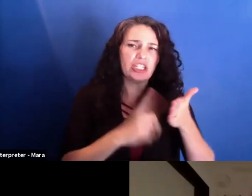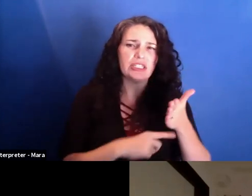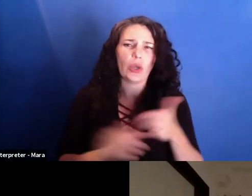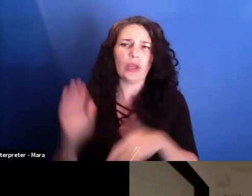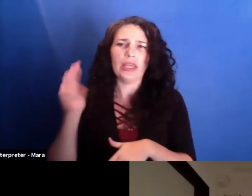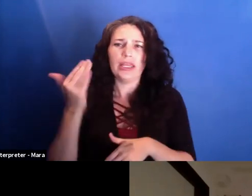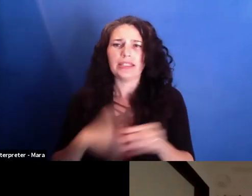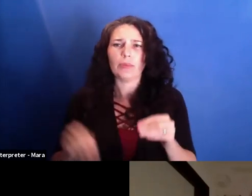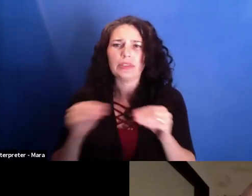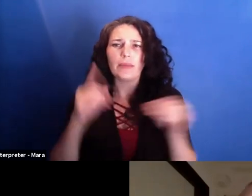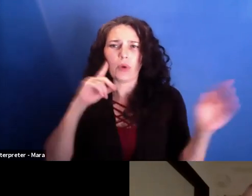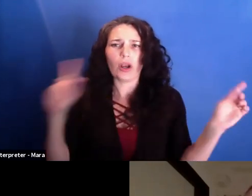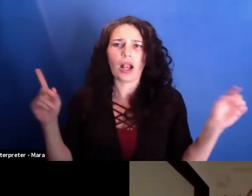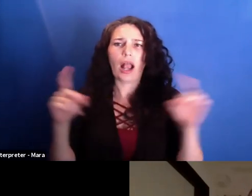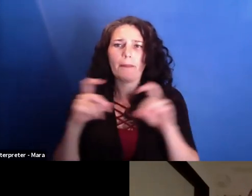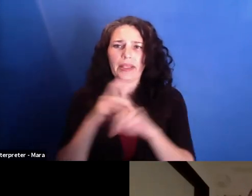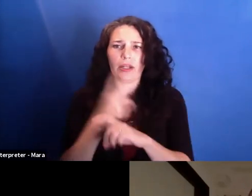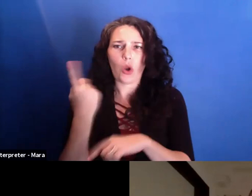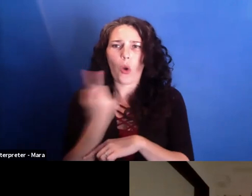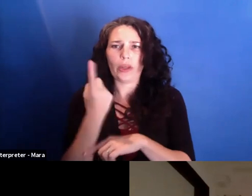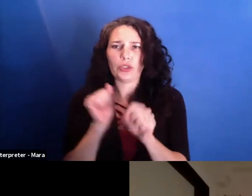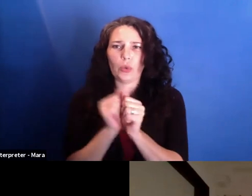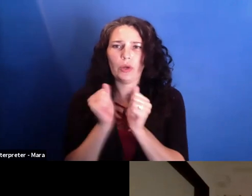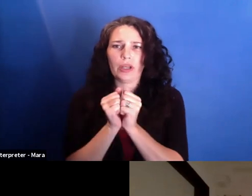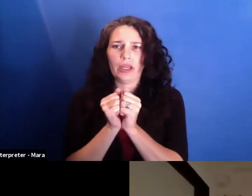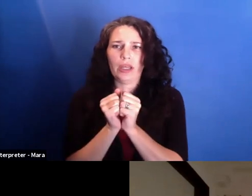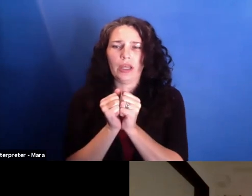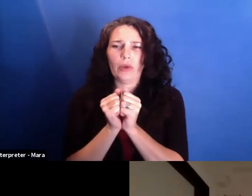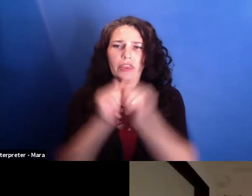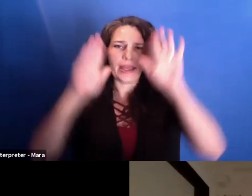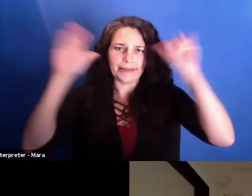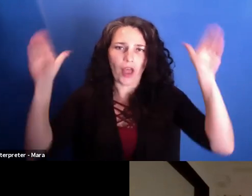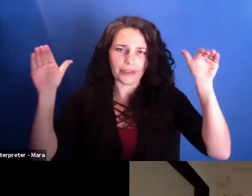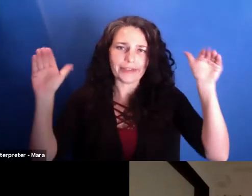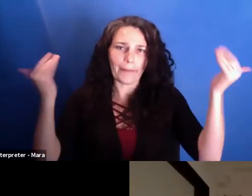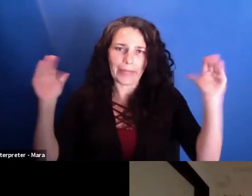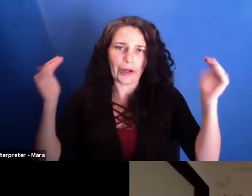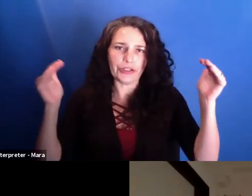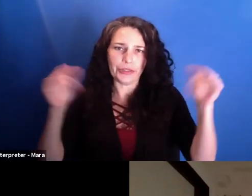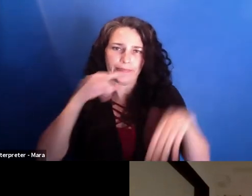to work with grown-ups than with kids, right? And then what I learned through the last films